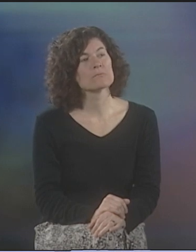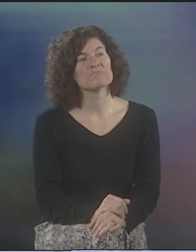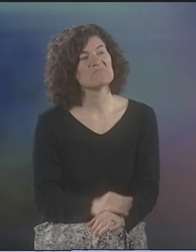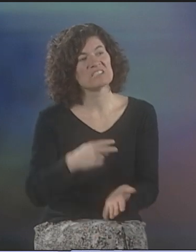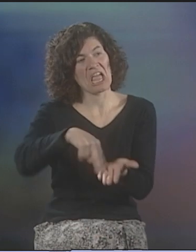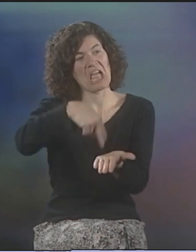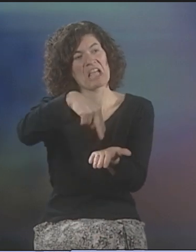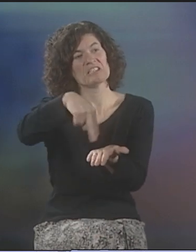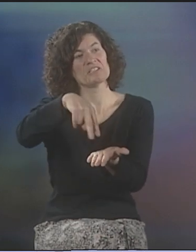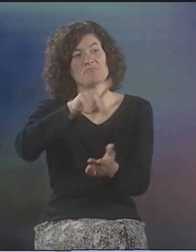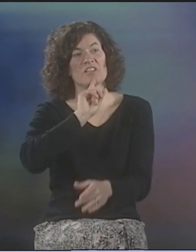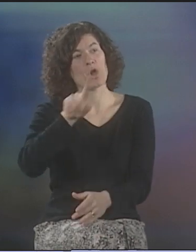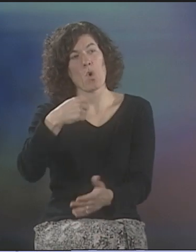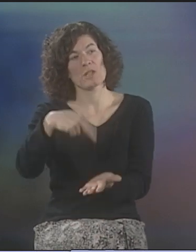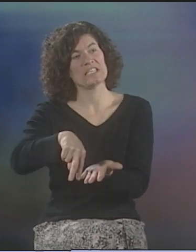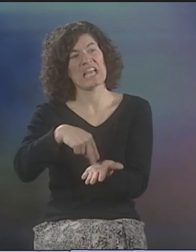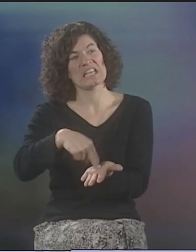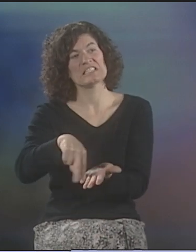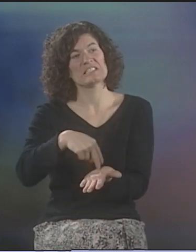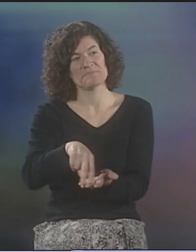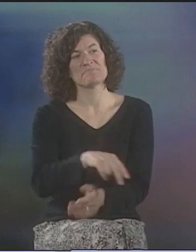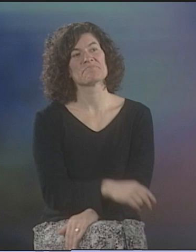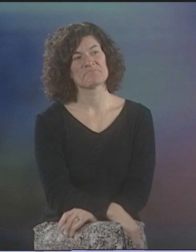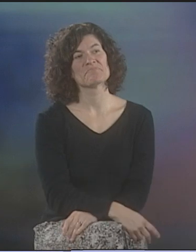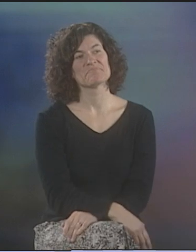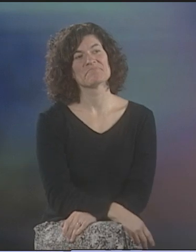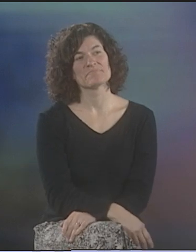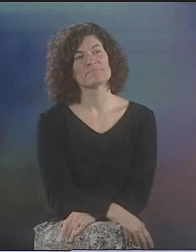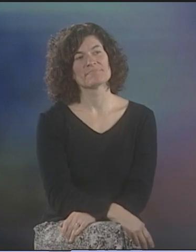NOPE. JUST DANCE. REALLY, JUST DANCE.